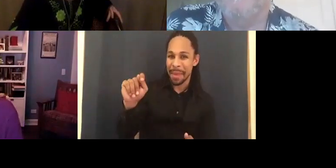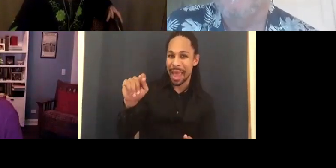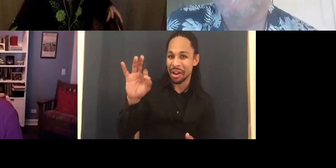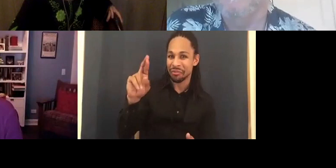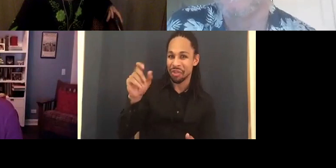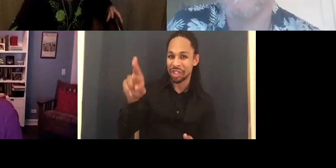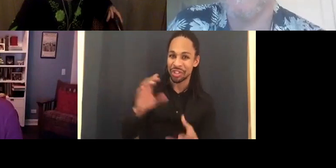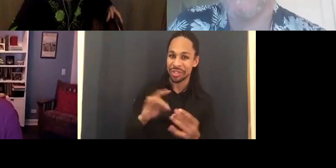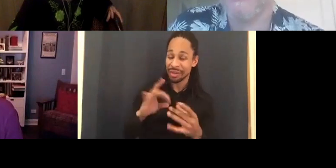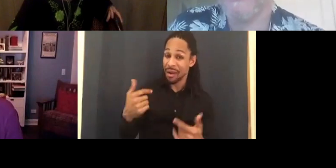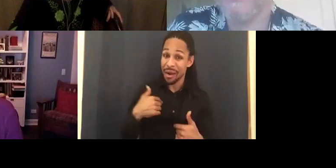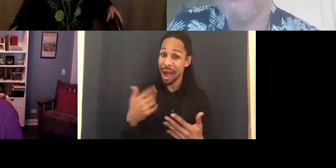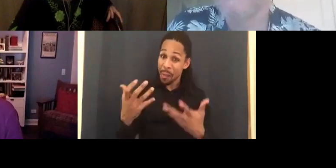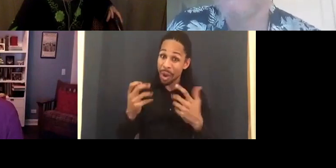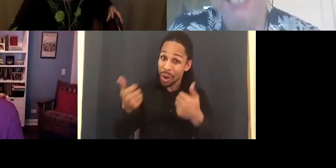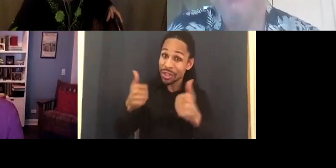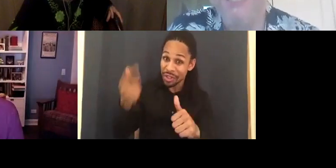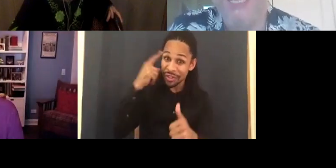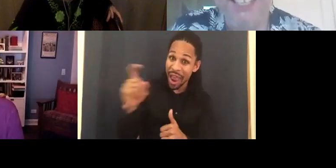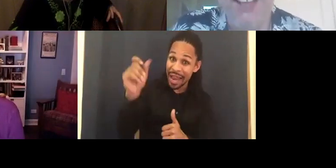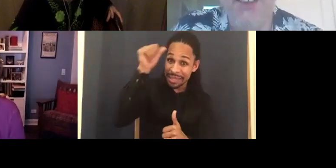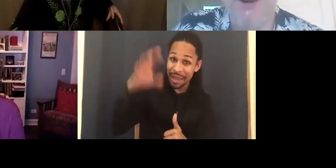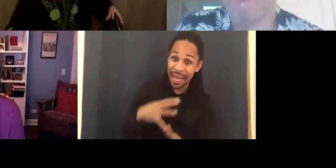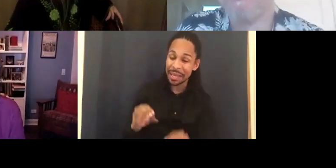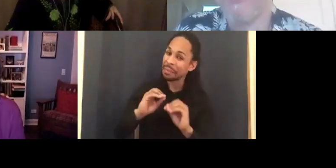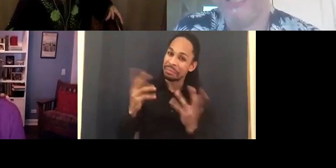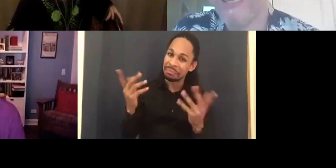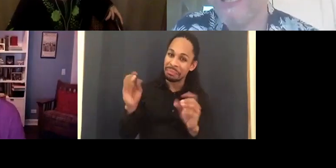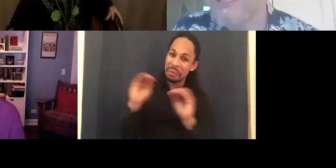. LAWRENCE CARTER LONG: That's another problem. Salome.